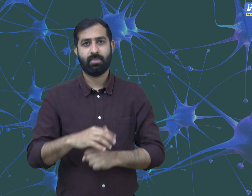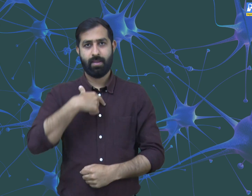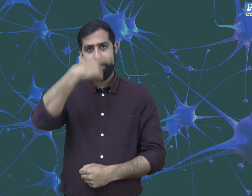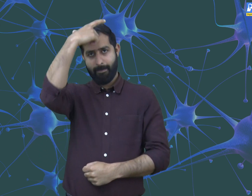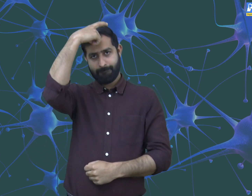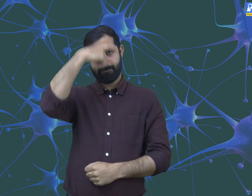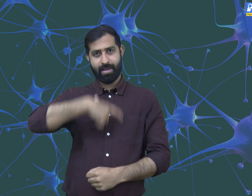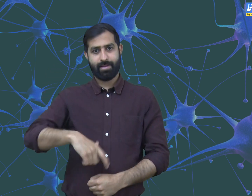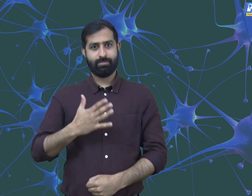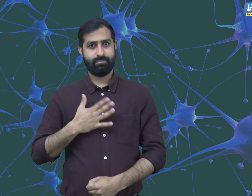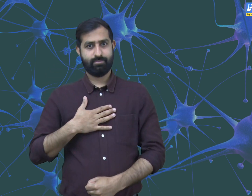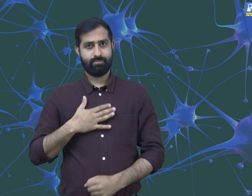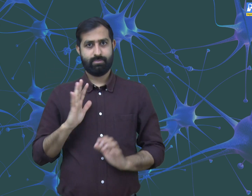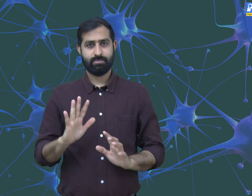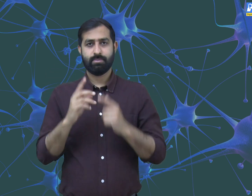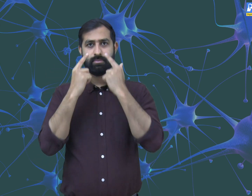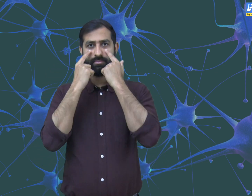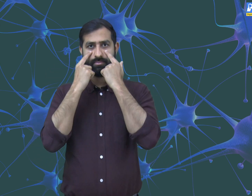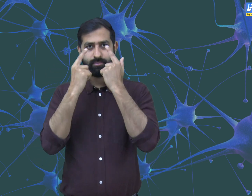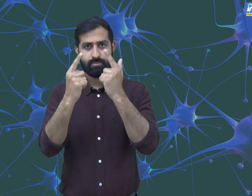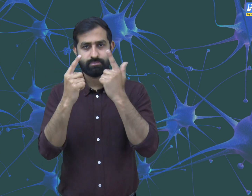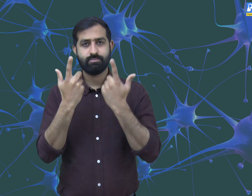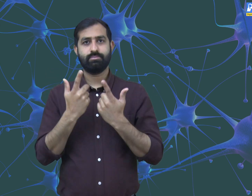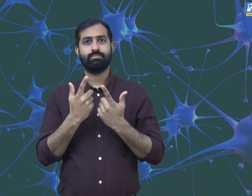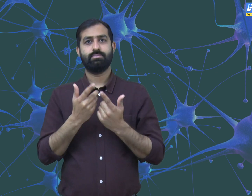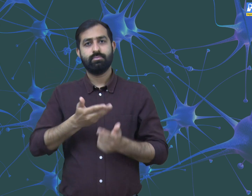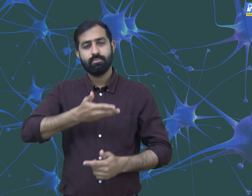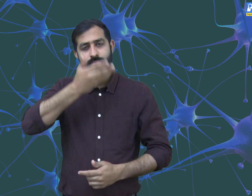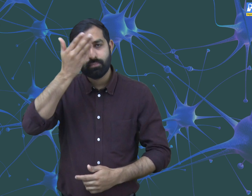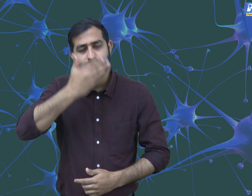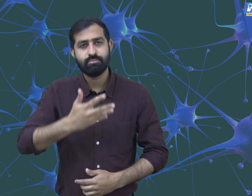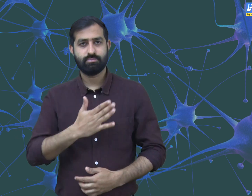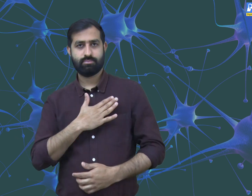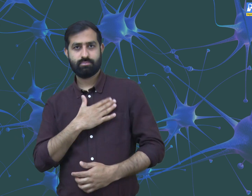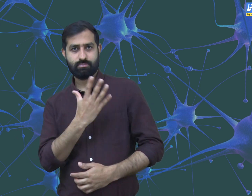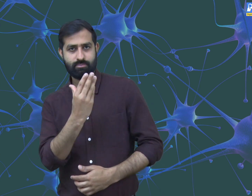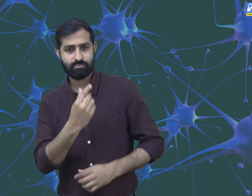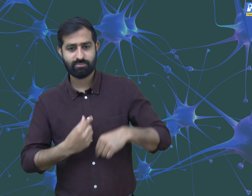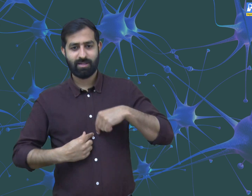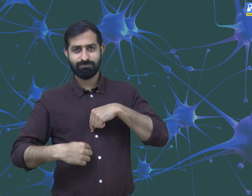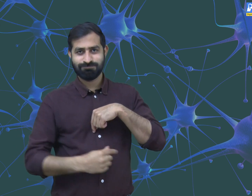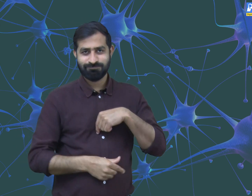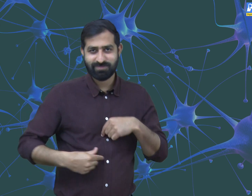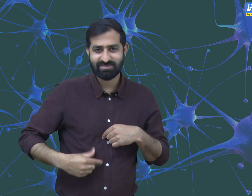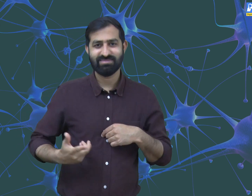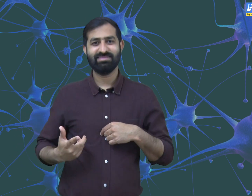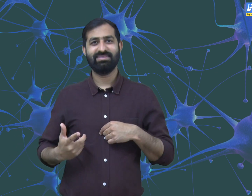The chemical processes occur in the living organisms in order to keep them alive and their organs functioning normally such